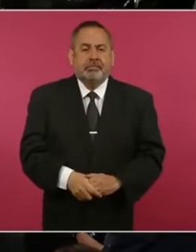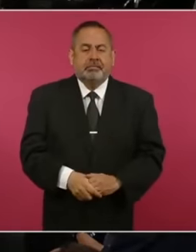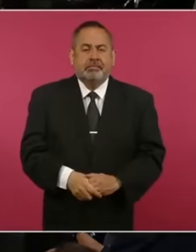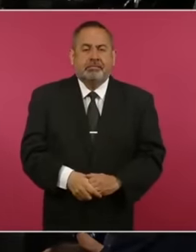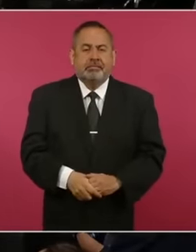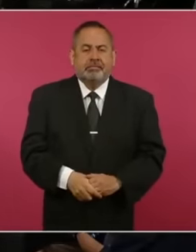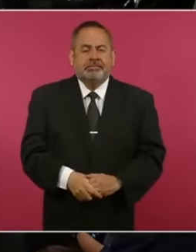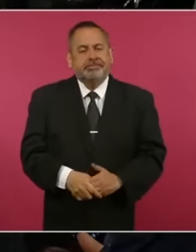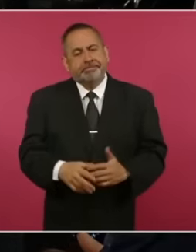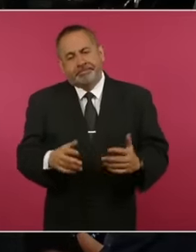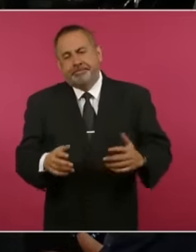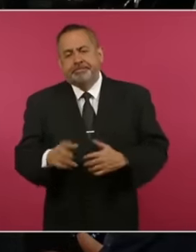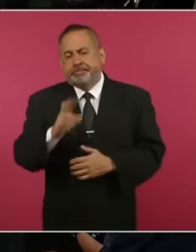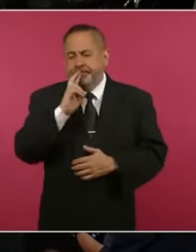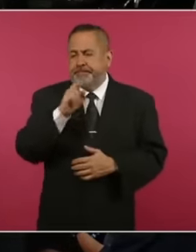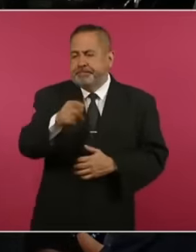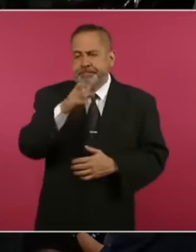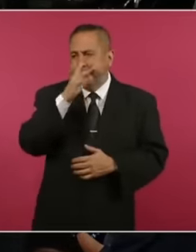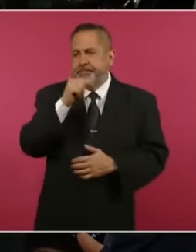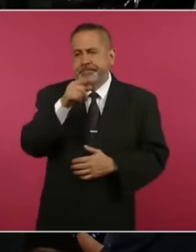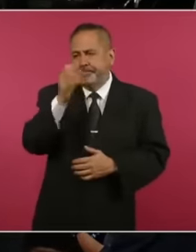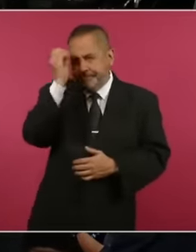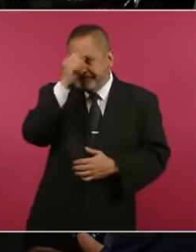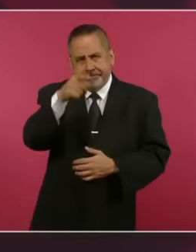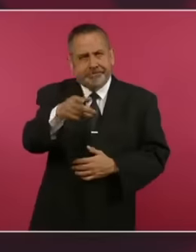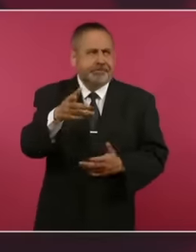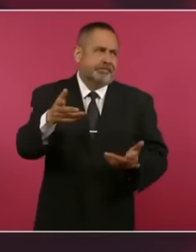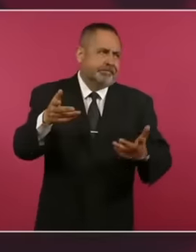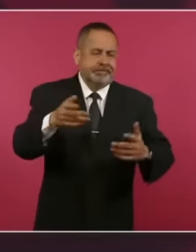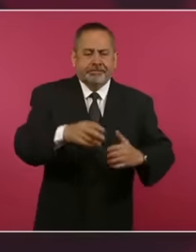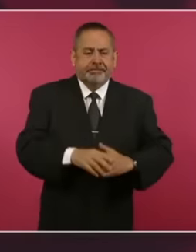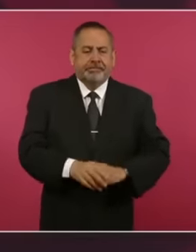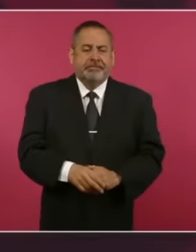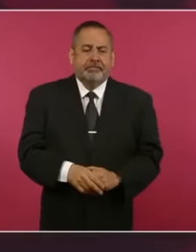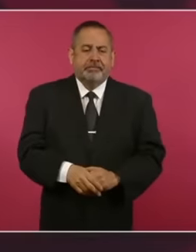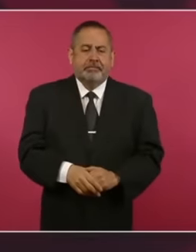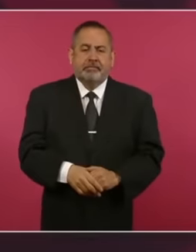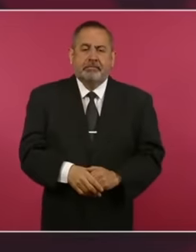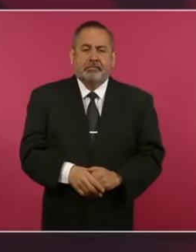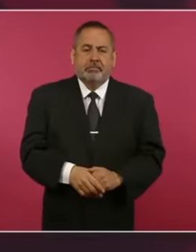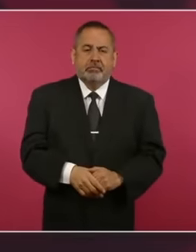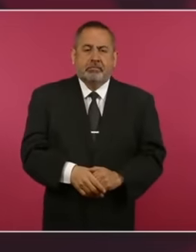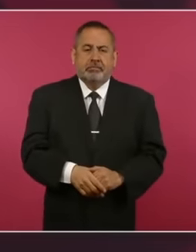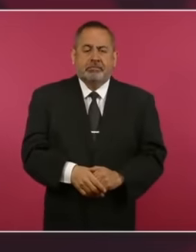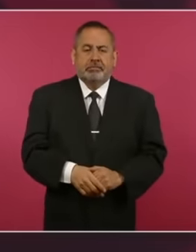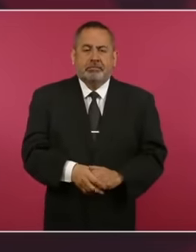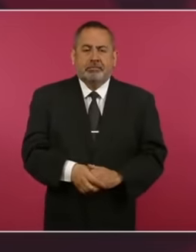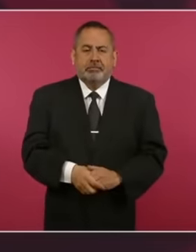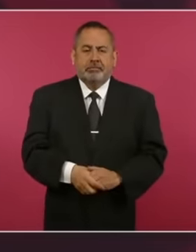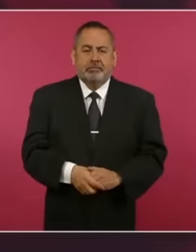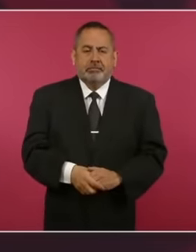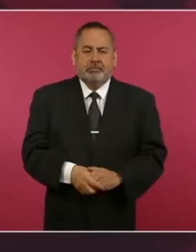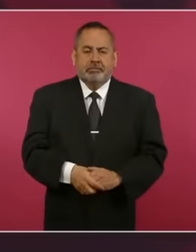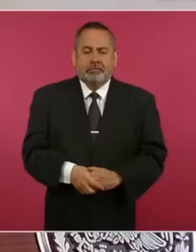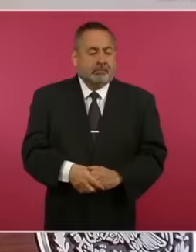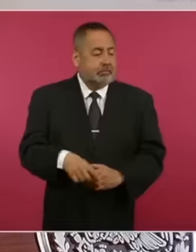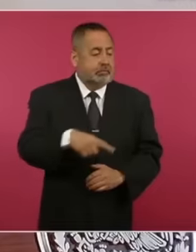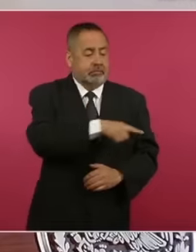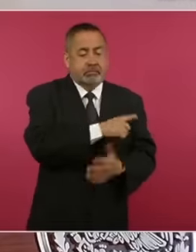there is a lot of protagonism we are going to